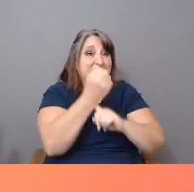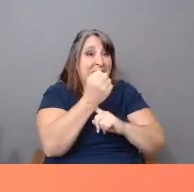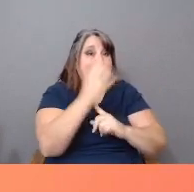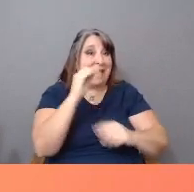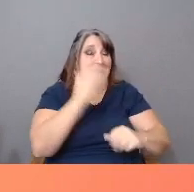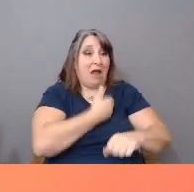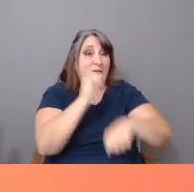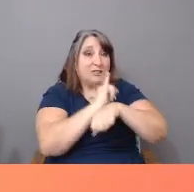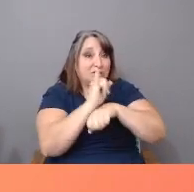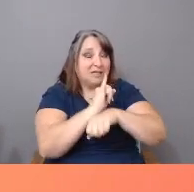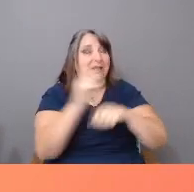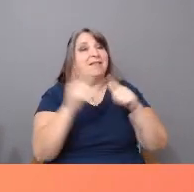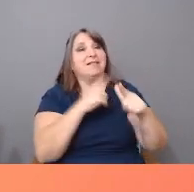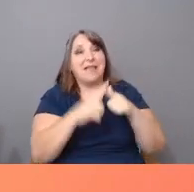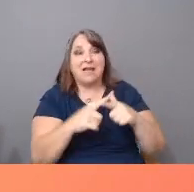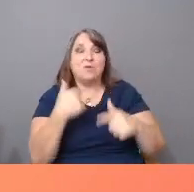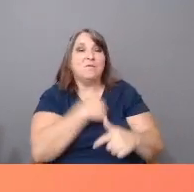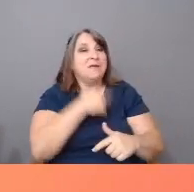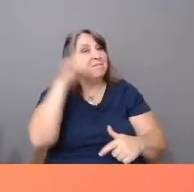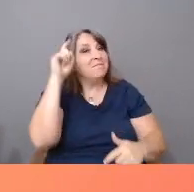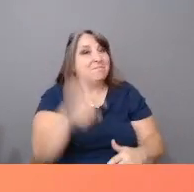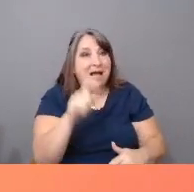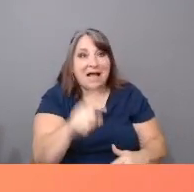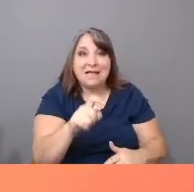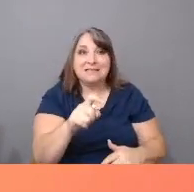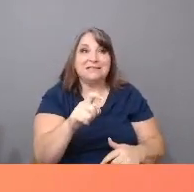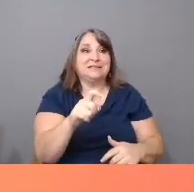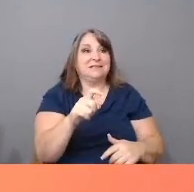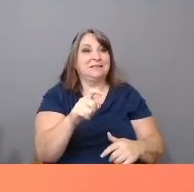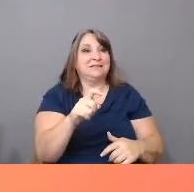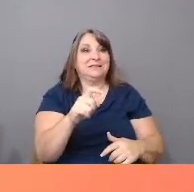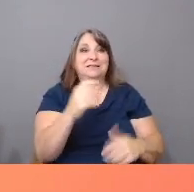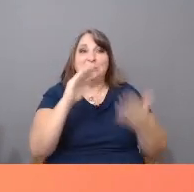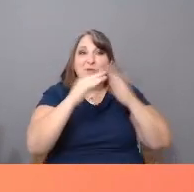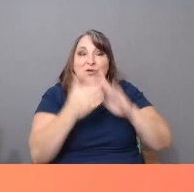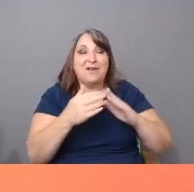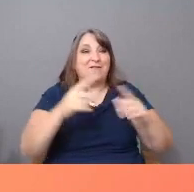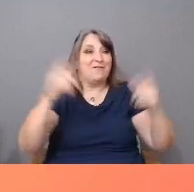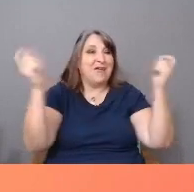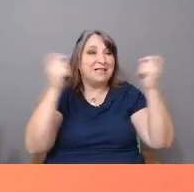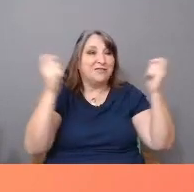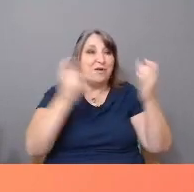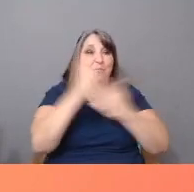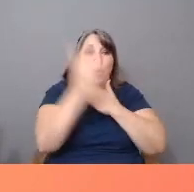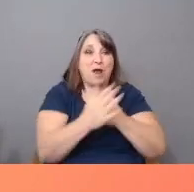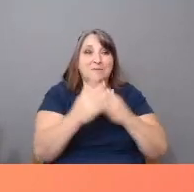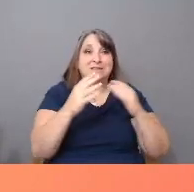industry-- not just funders and greenwriters, but festival programmers, exhibitors, distributors, critics--